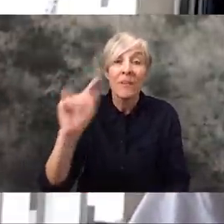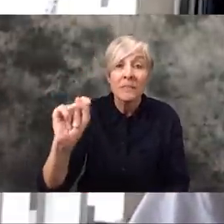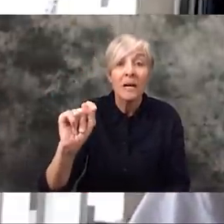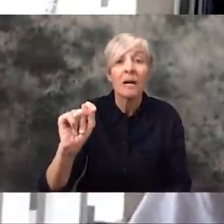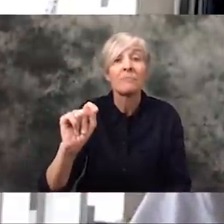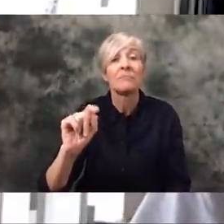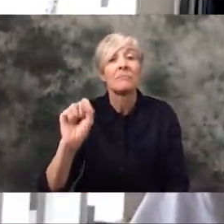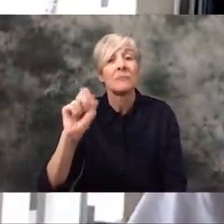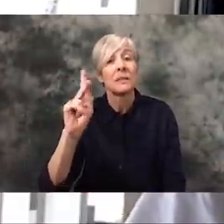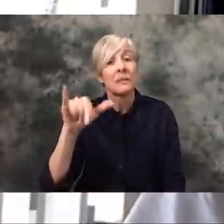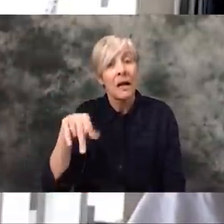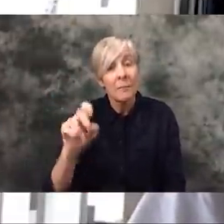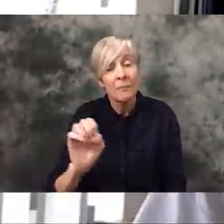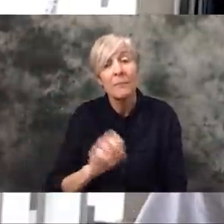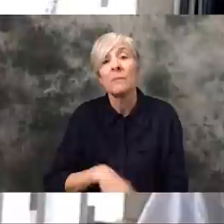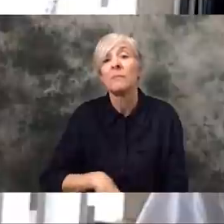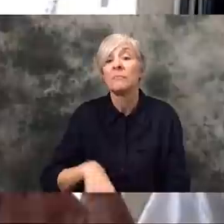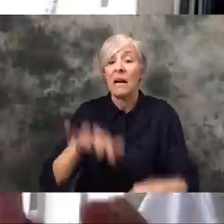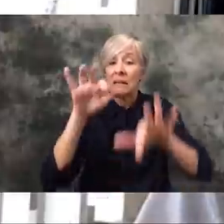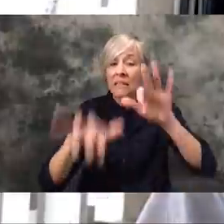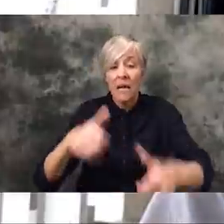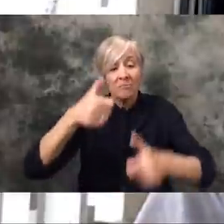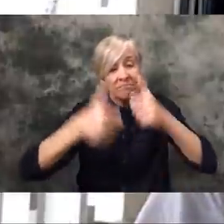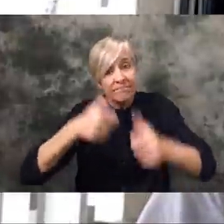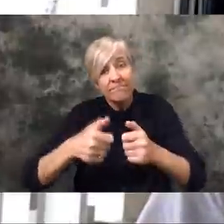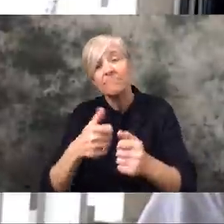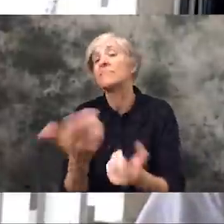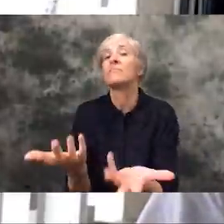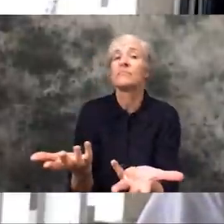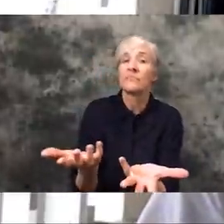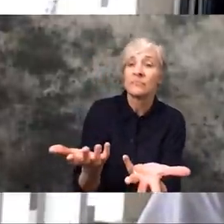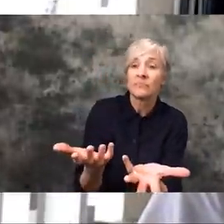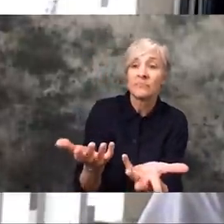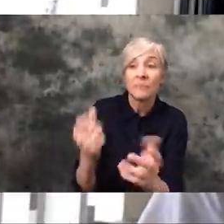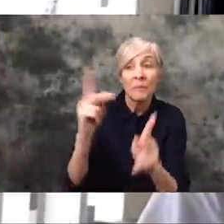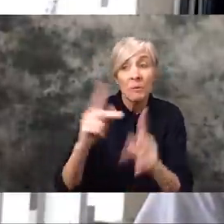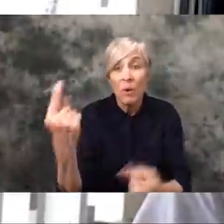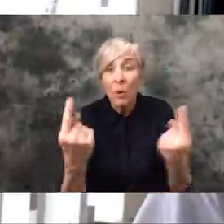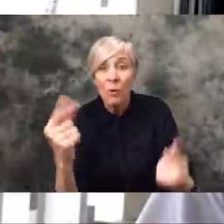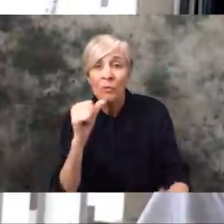Skype, text, everything... and just make sure that the people who are alone aren't too lonely.